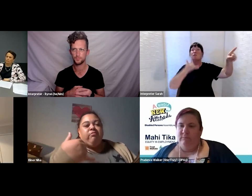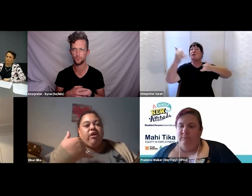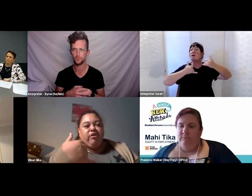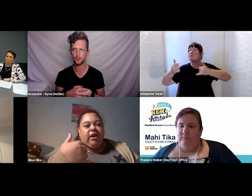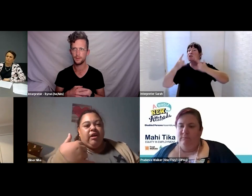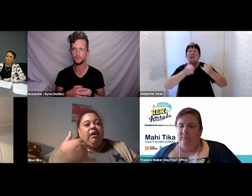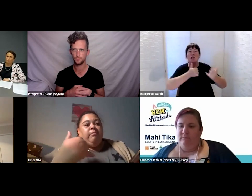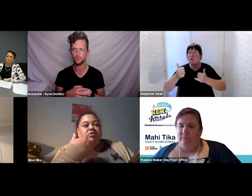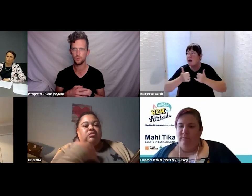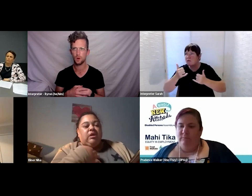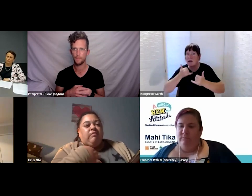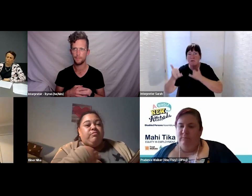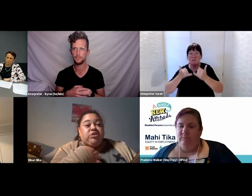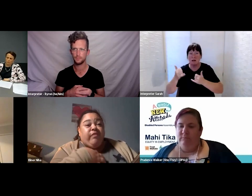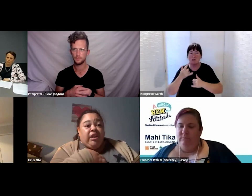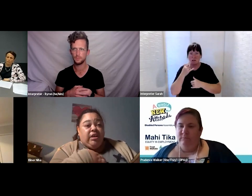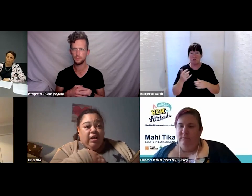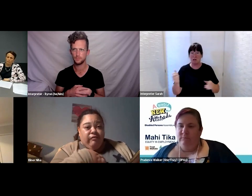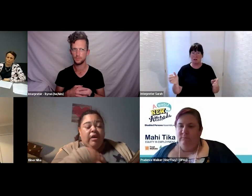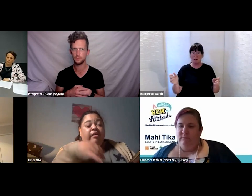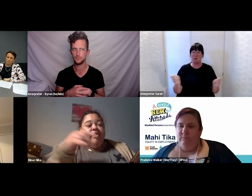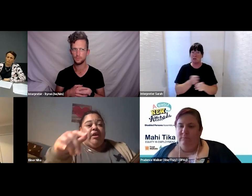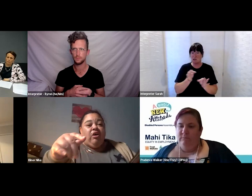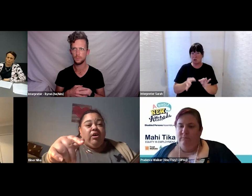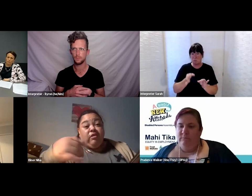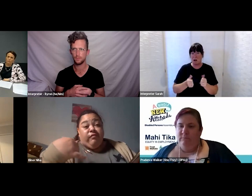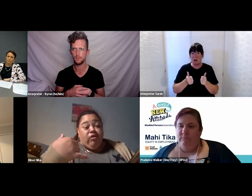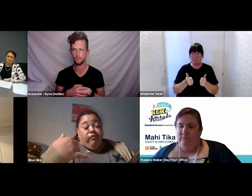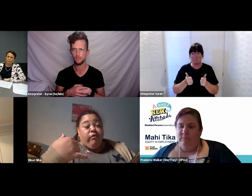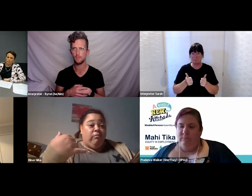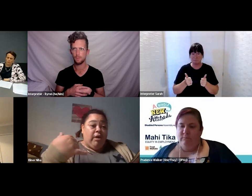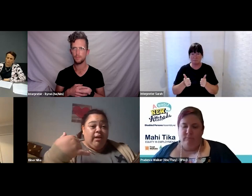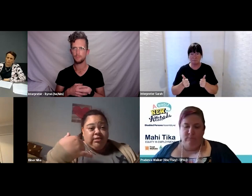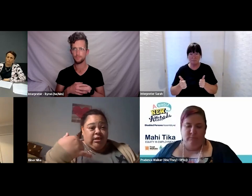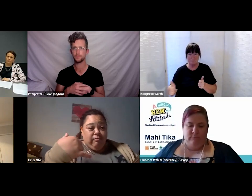Because, just funny enough they I got a phone call from my NASC team